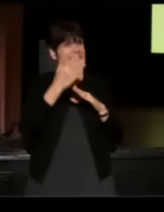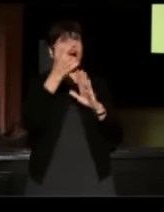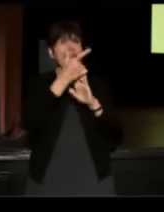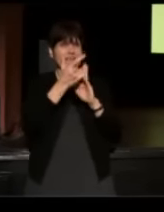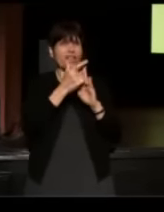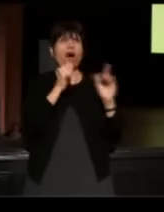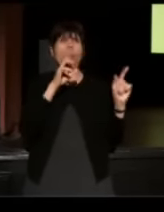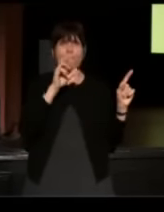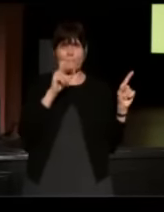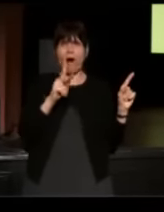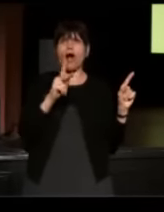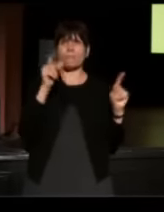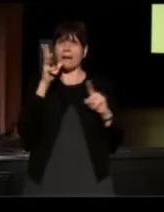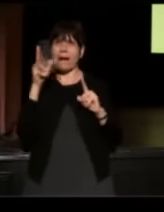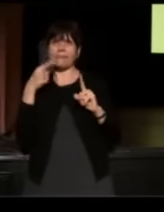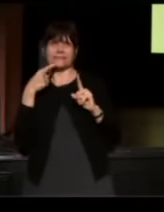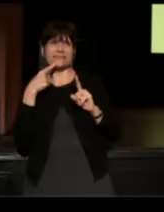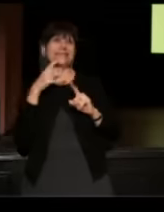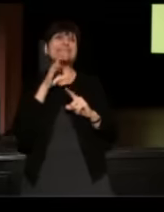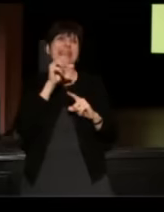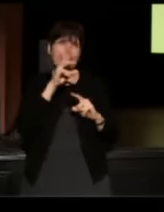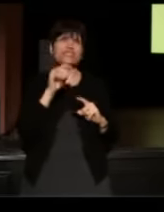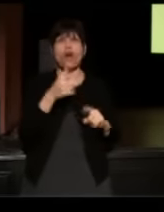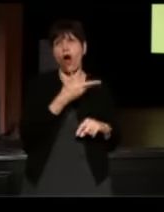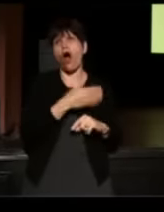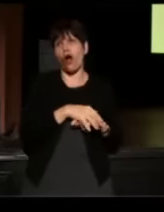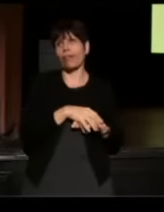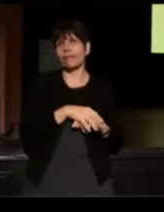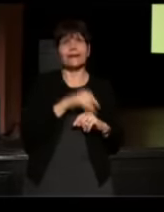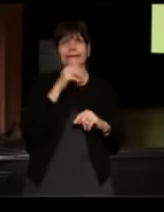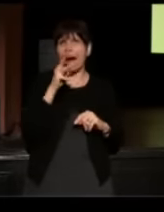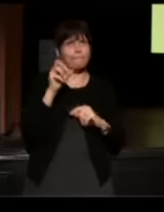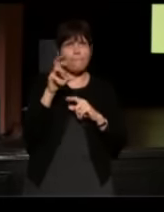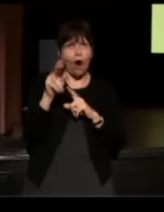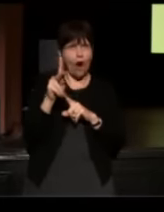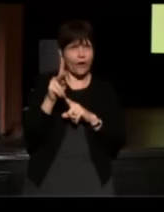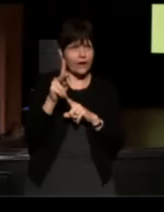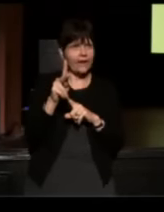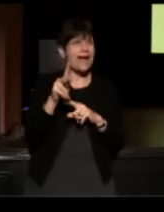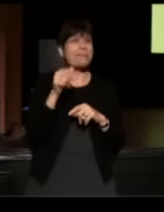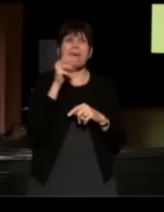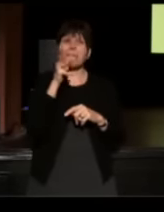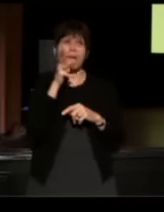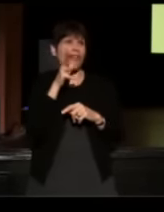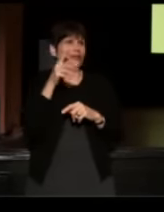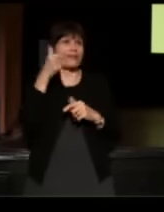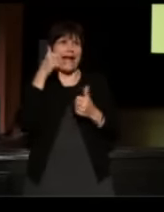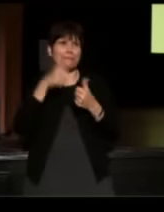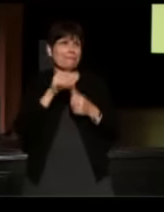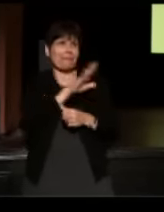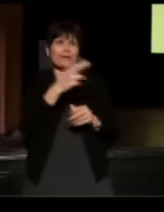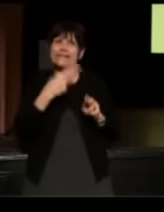And I'd say, "Ma, his name is Carl." She'd say, "Son of a bitch, I can't remember his name! *(Rebecca) It's so weird because